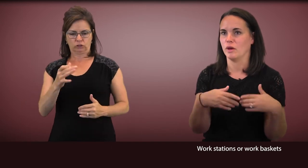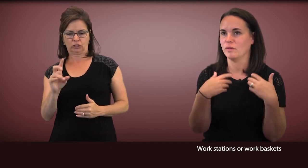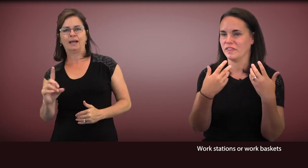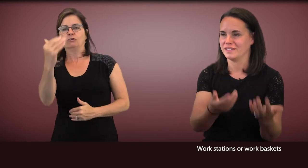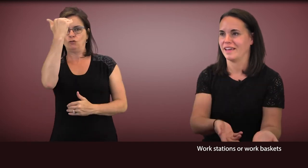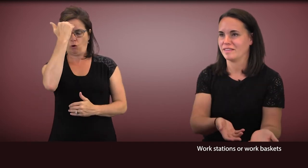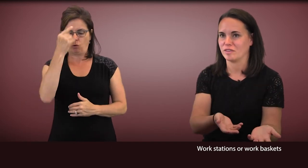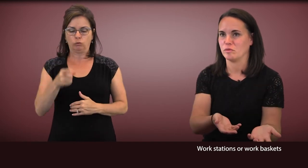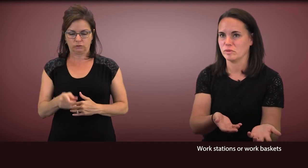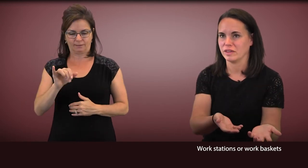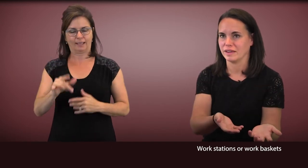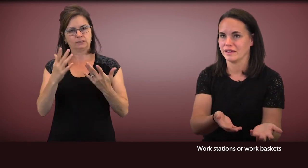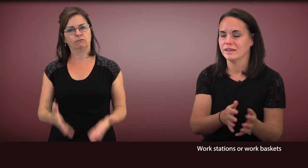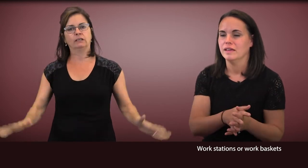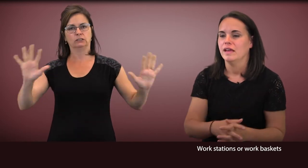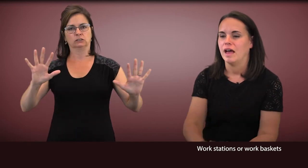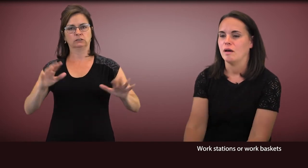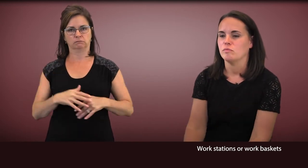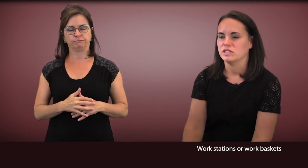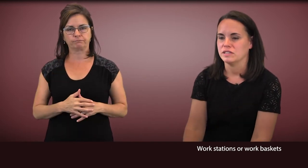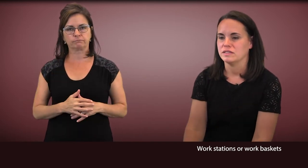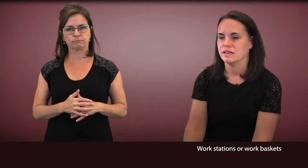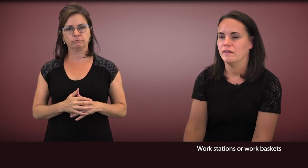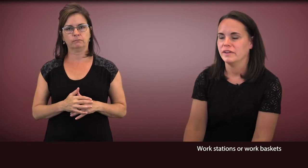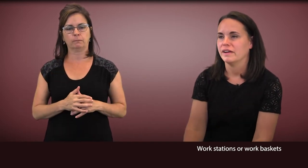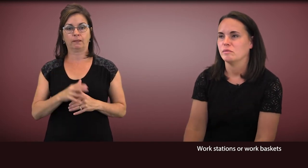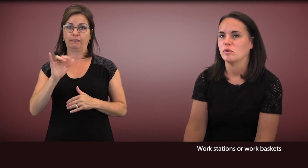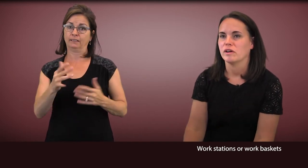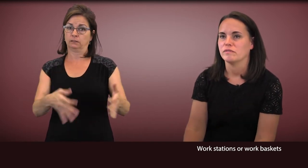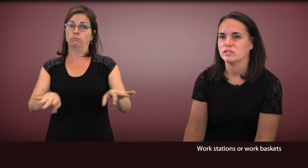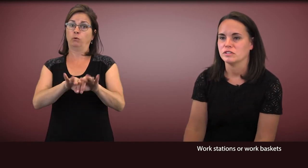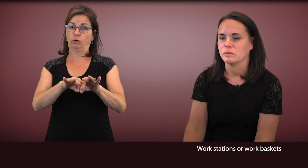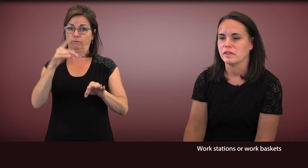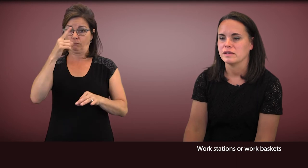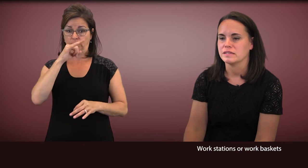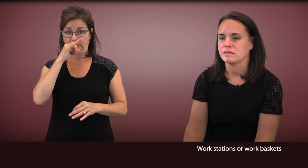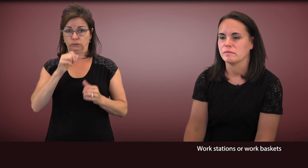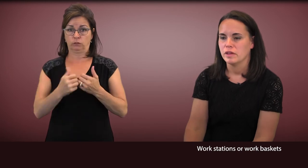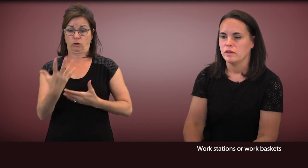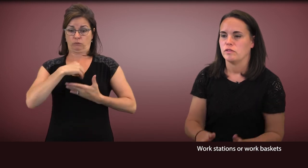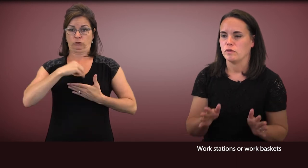that the task is completed, which is very important for children with autism.